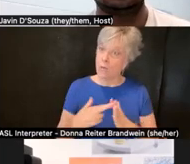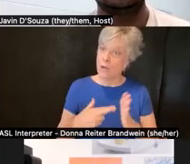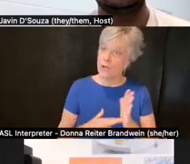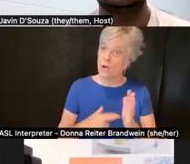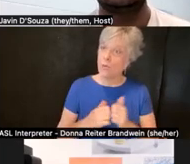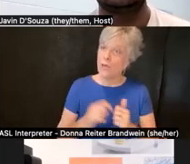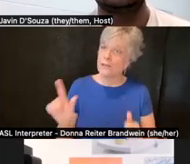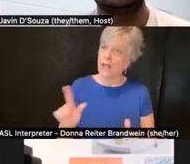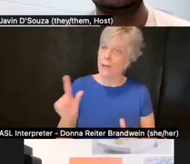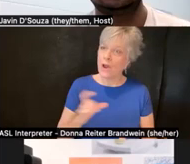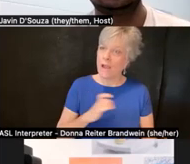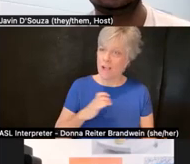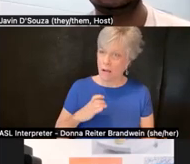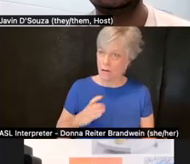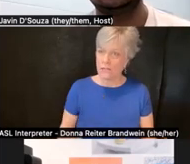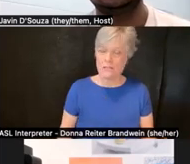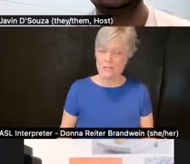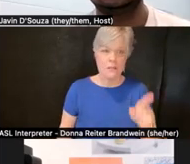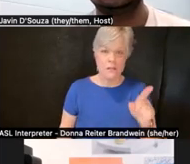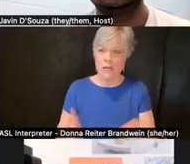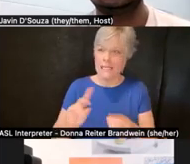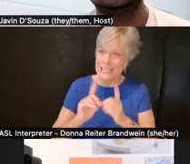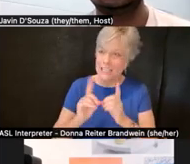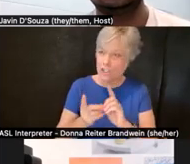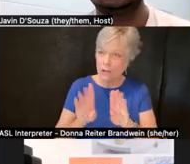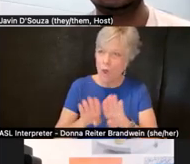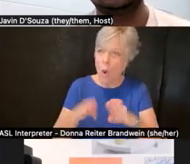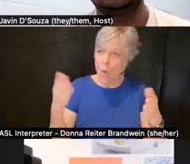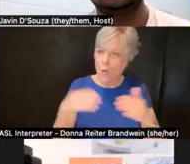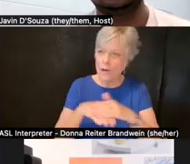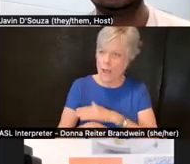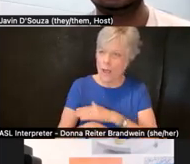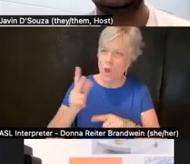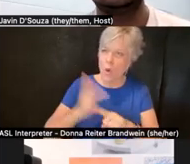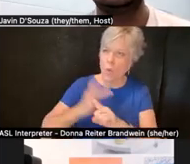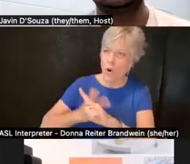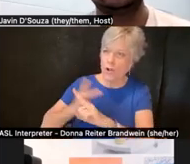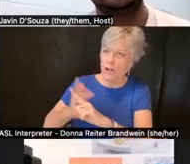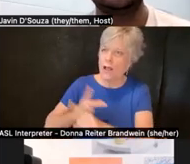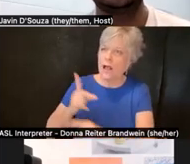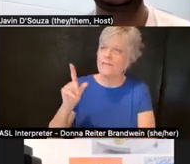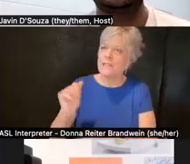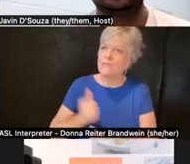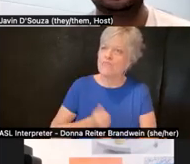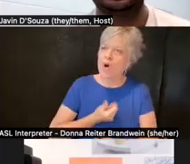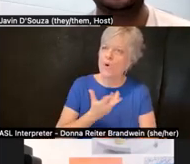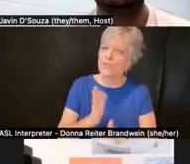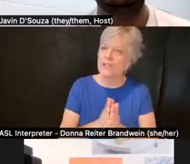It is a digital open access quarterly journal of disability poetry, literature, and the arts